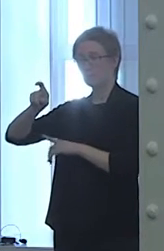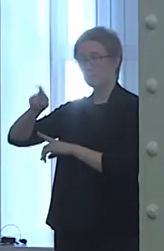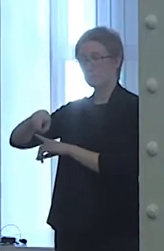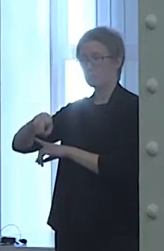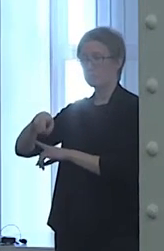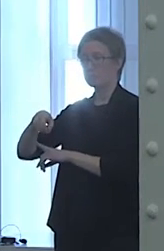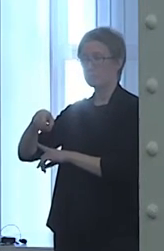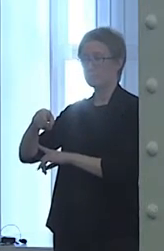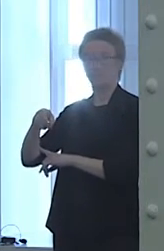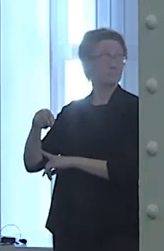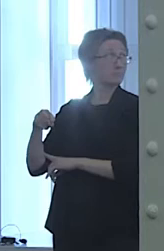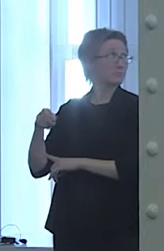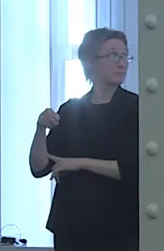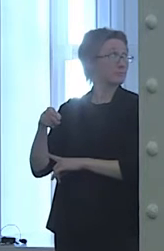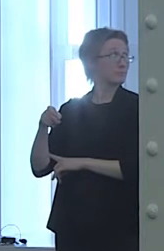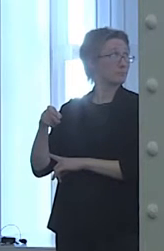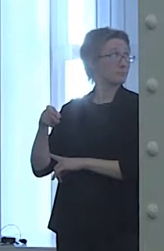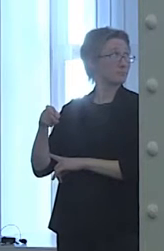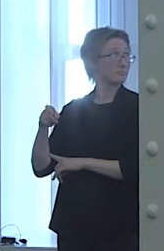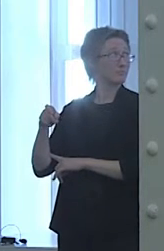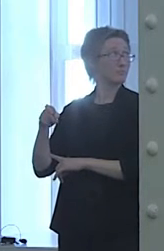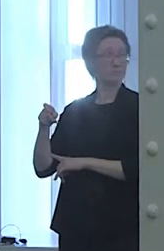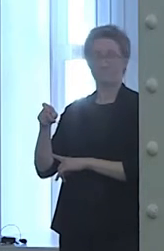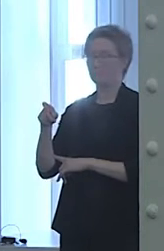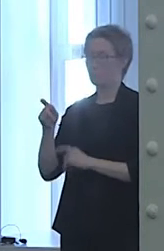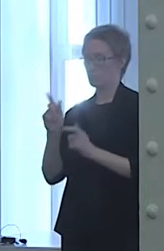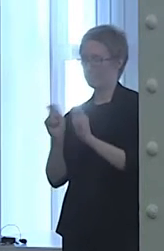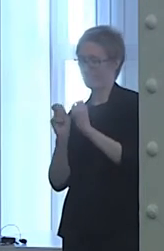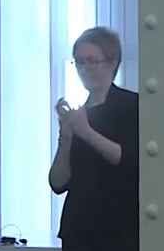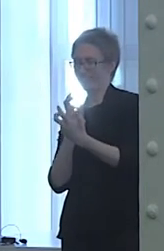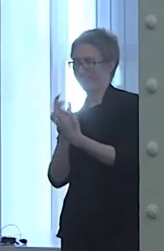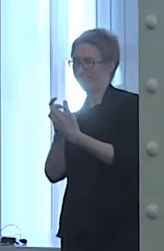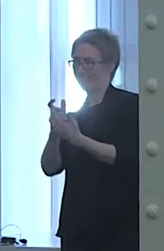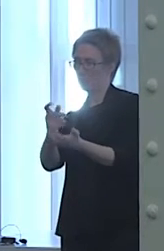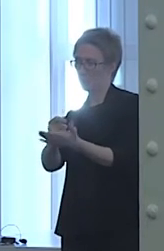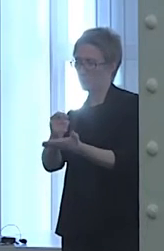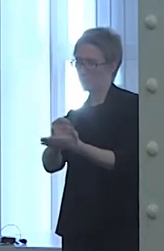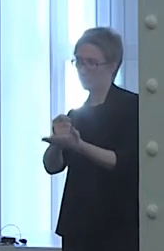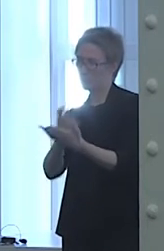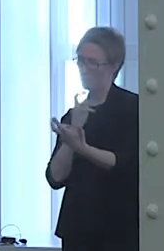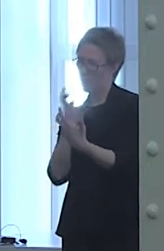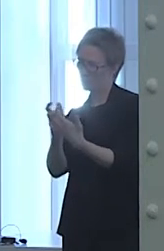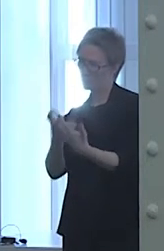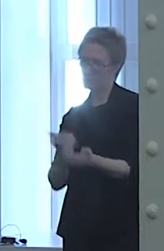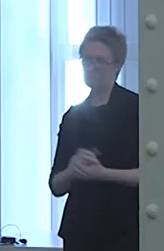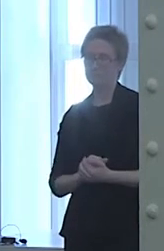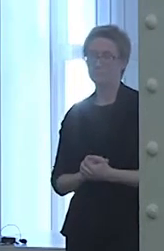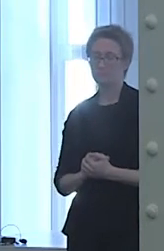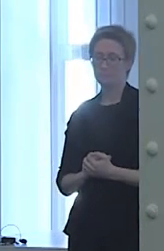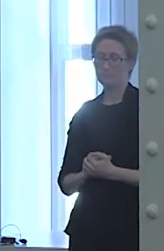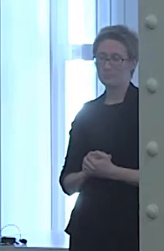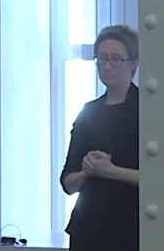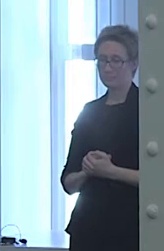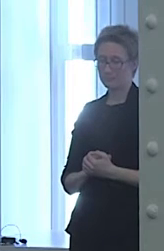mental health professionals should tailor their treatment goals accordingly. So they should take into consideration